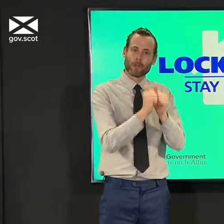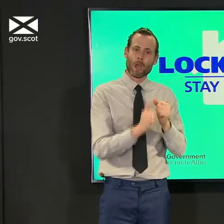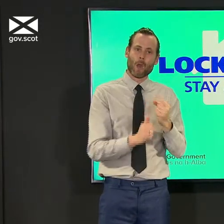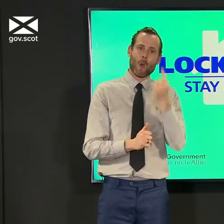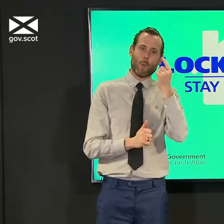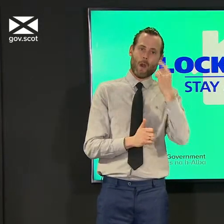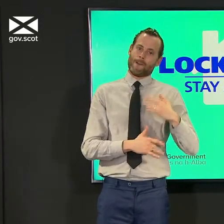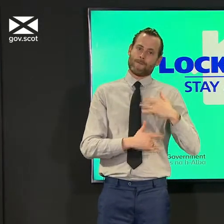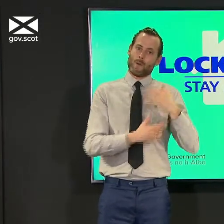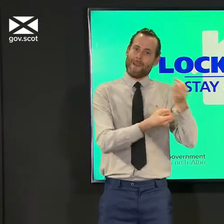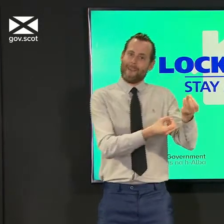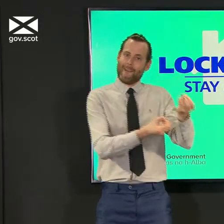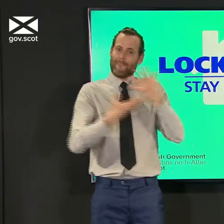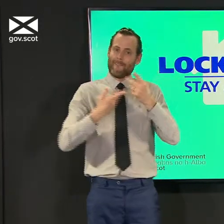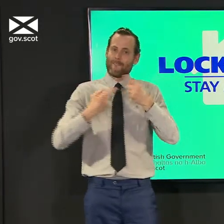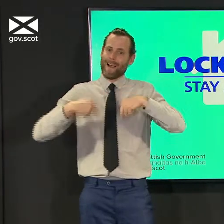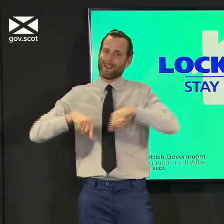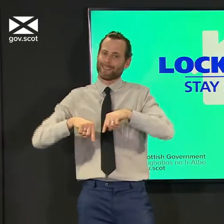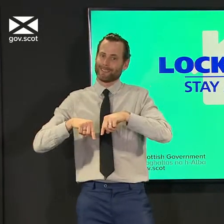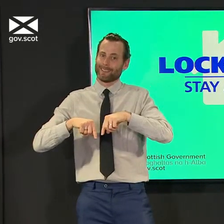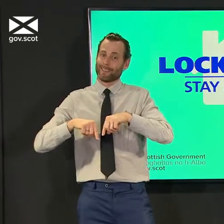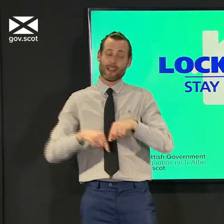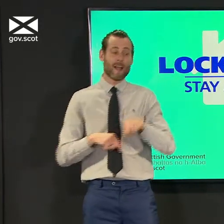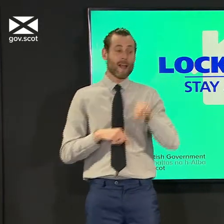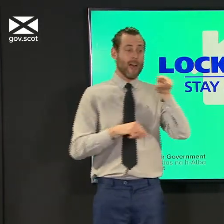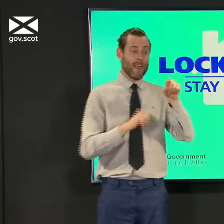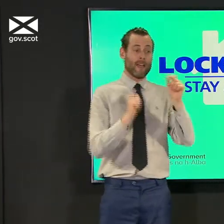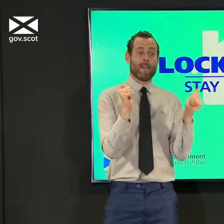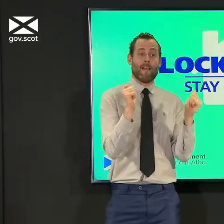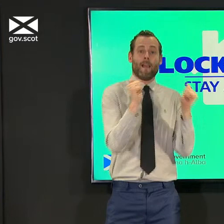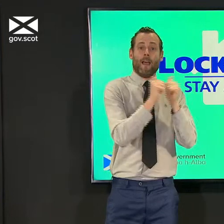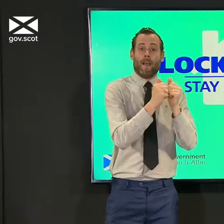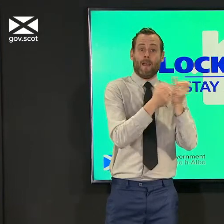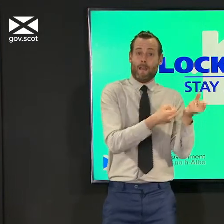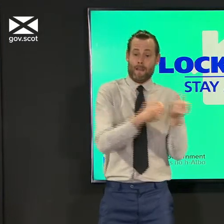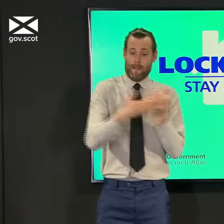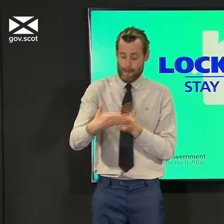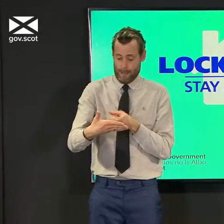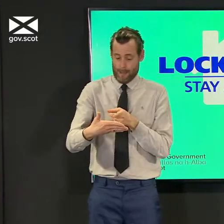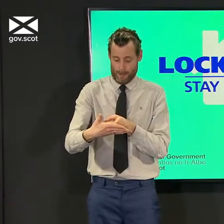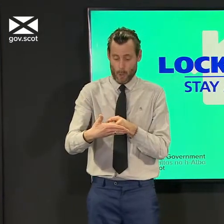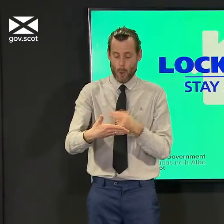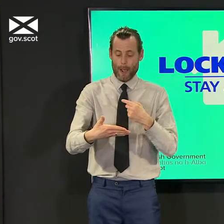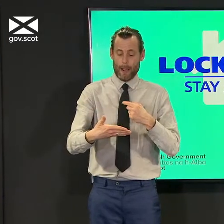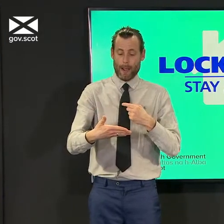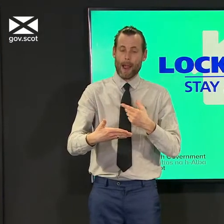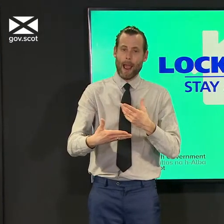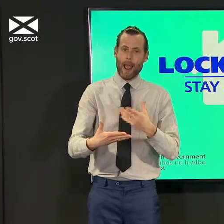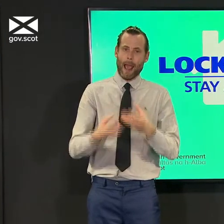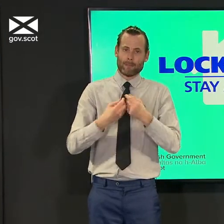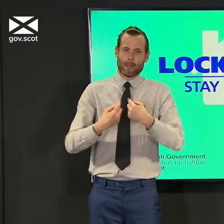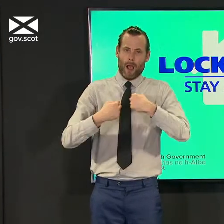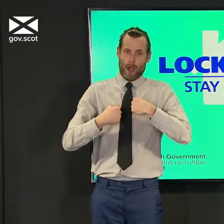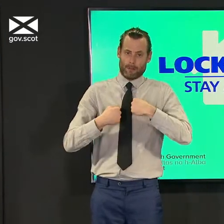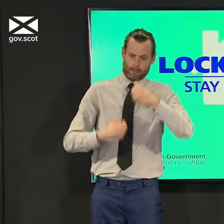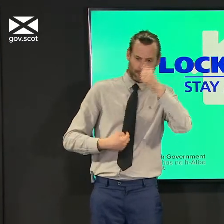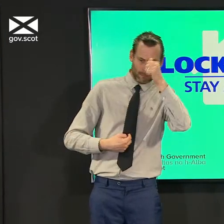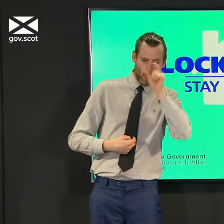well in order to help inform us as we make those necessary judgments just on on the testing point